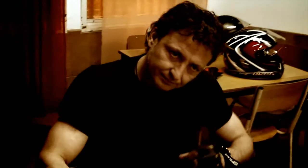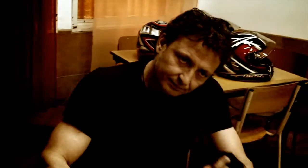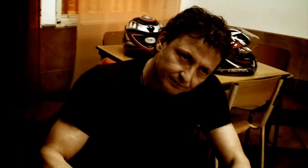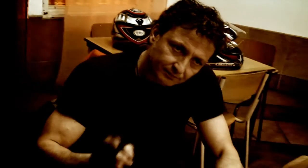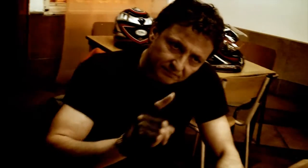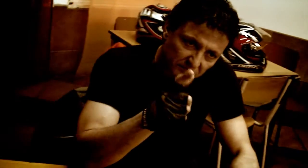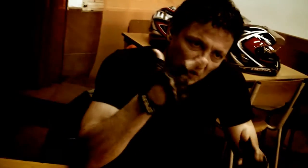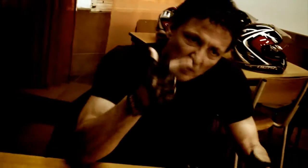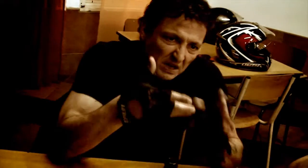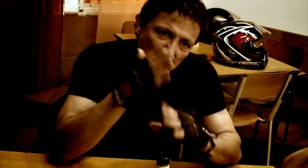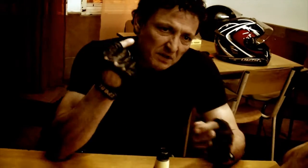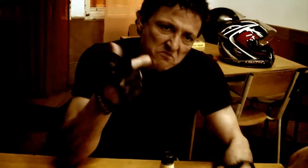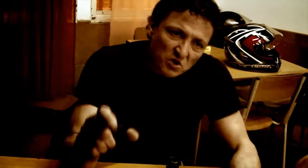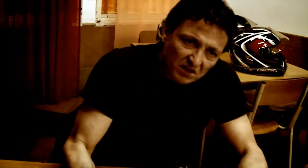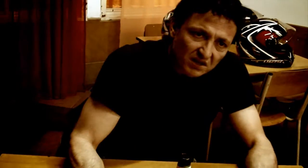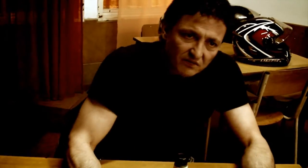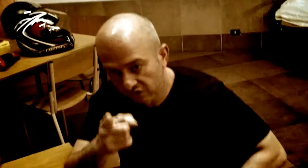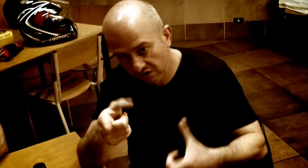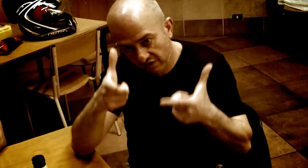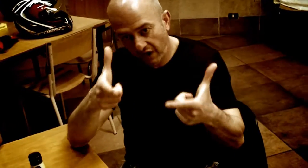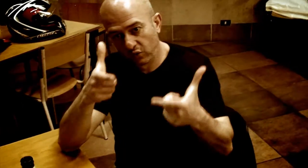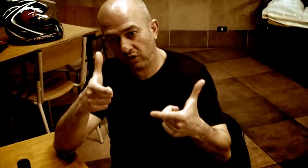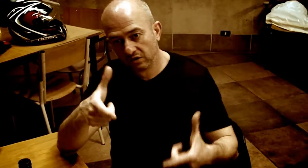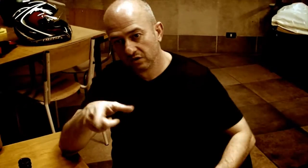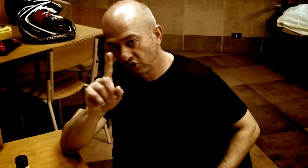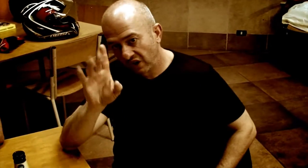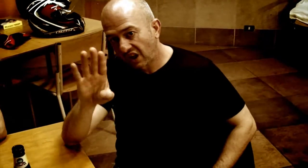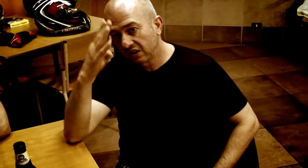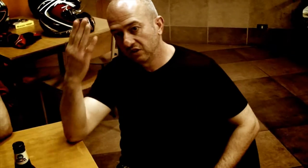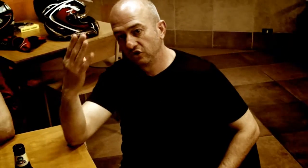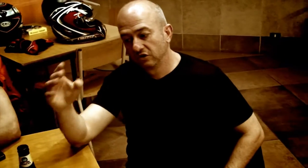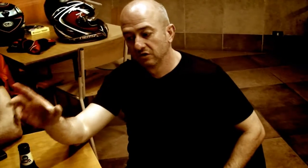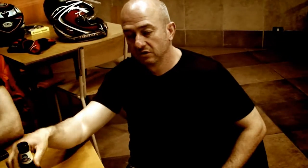No! No! For what why did you run?! ... You'll break your ass. It does not betray!